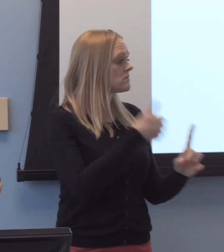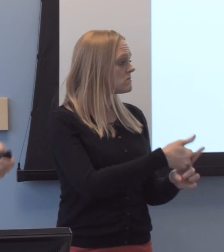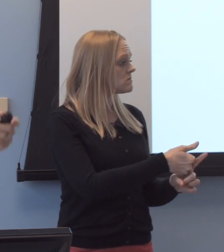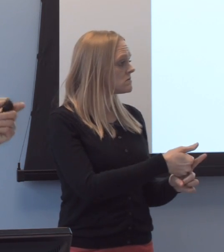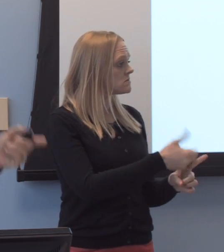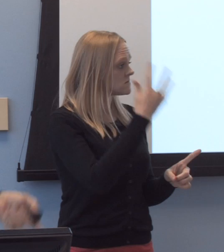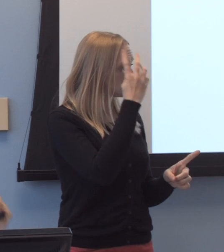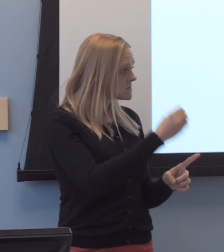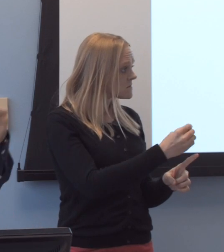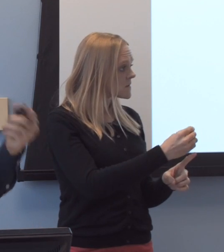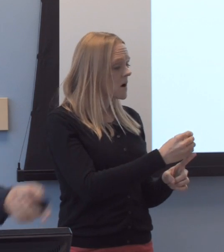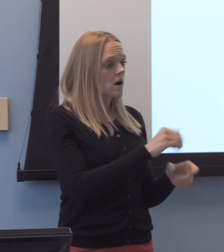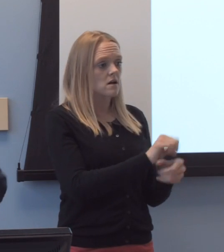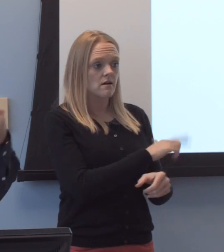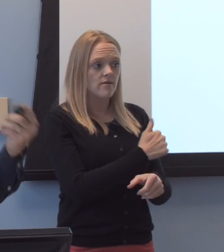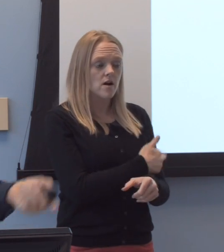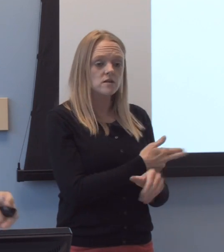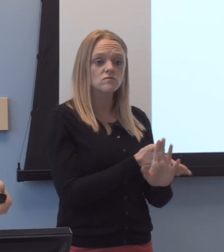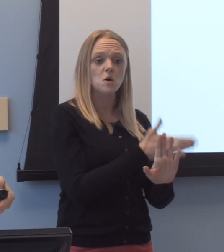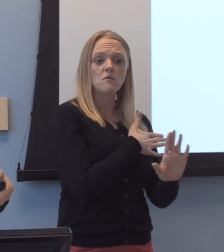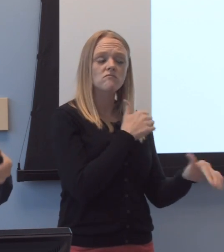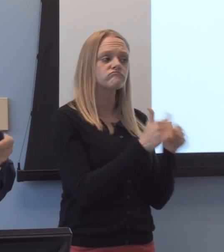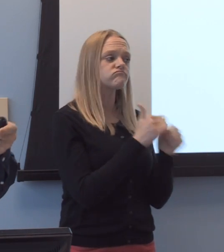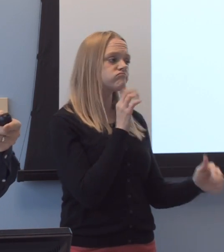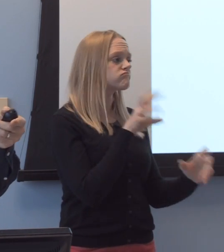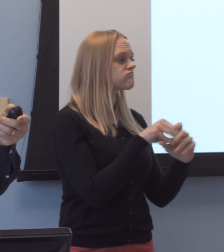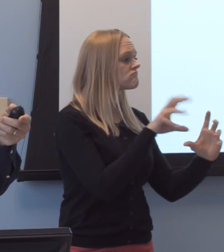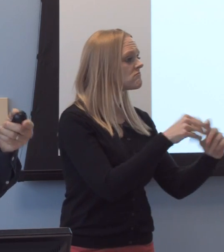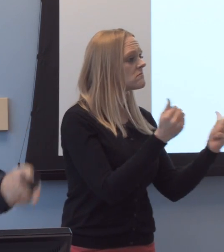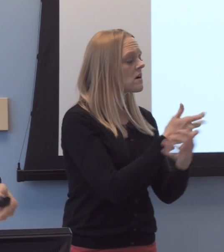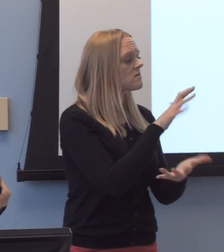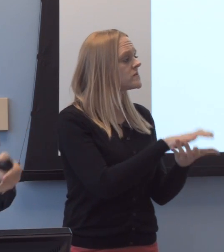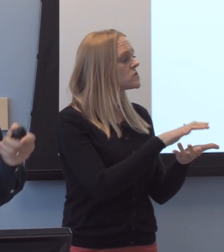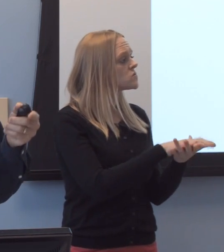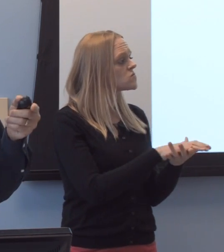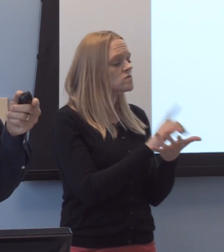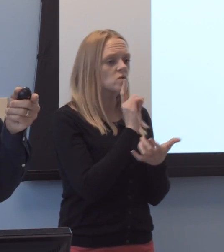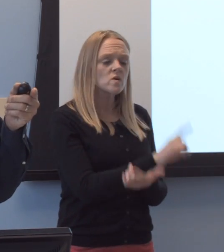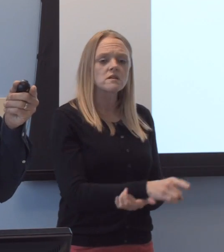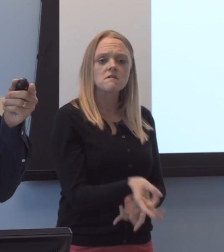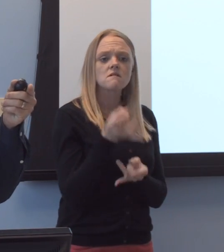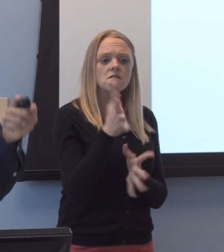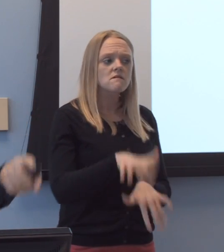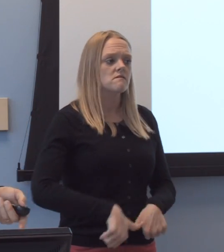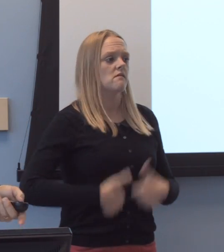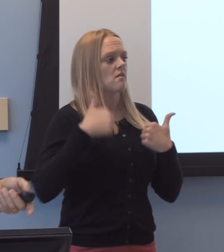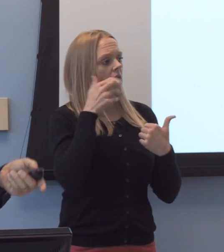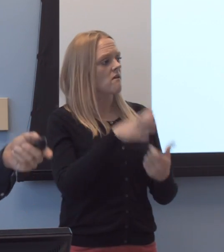he had been athletic and engaged in many things in school, lamenting that his life was gonna be completely changed,